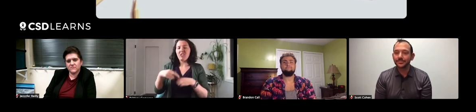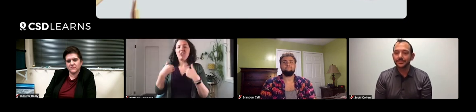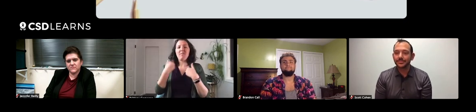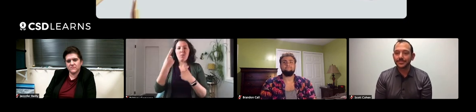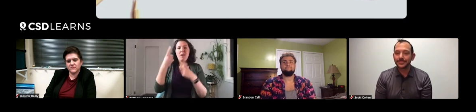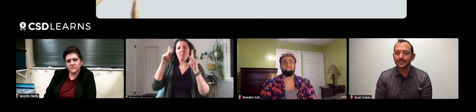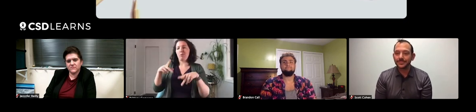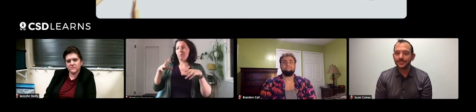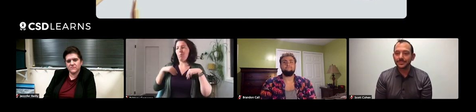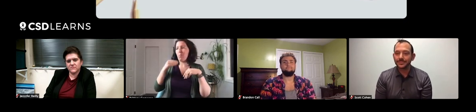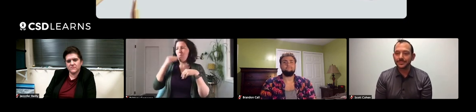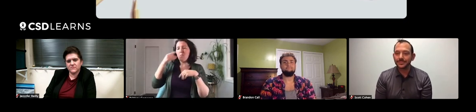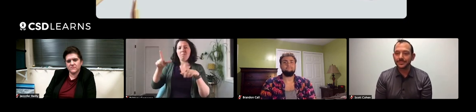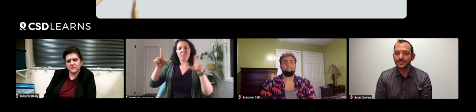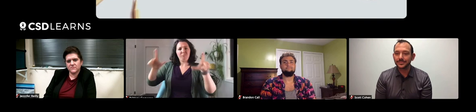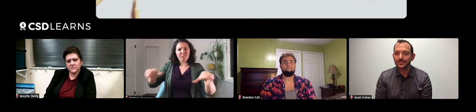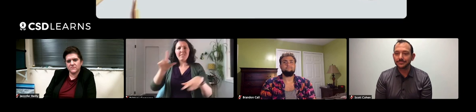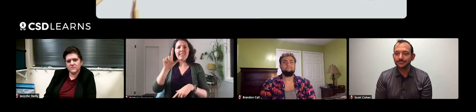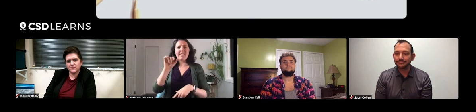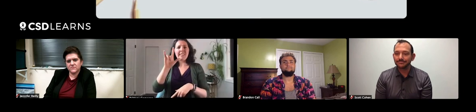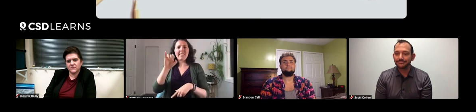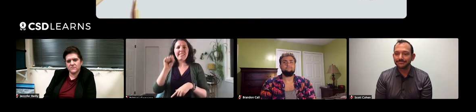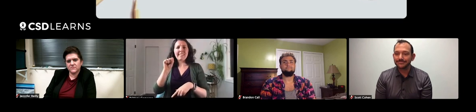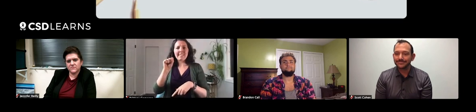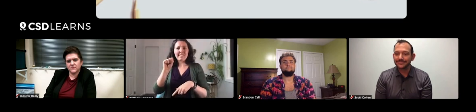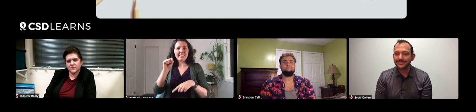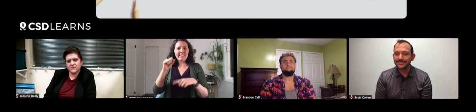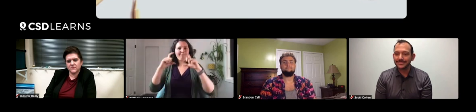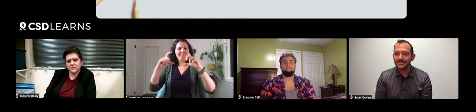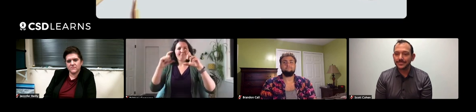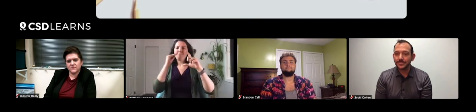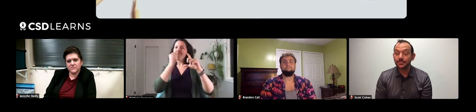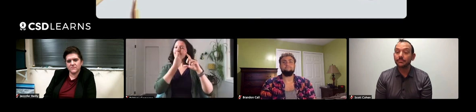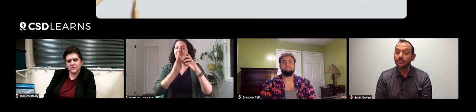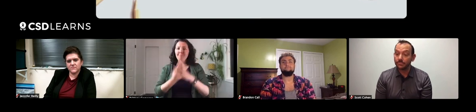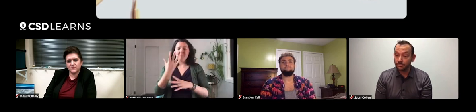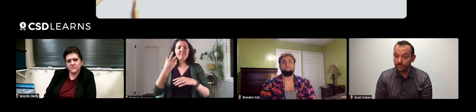there's one person who has a plot of lilies at their home that they grow,